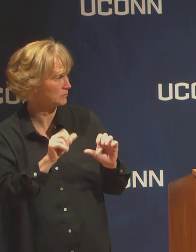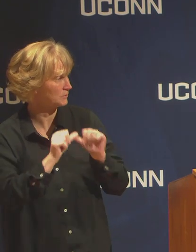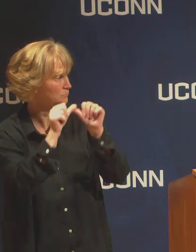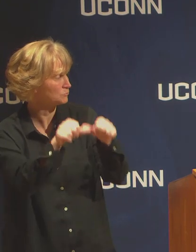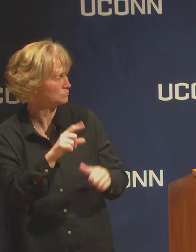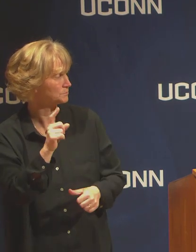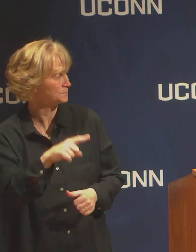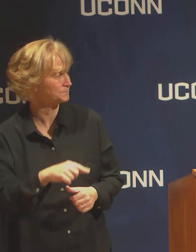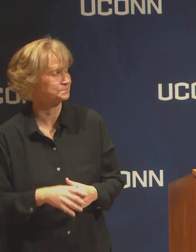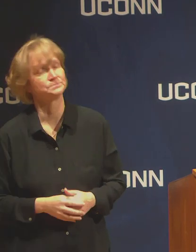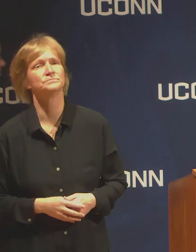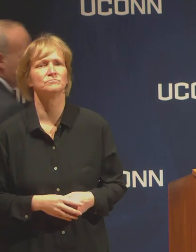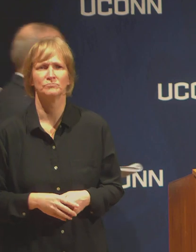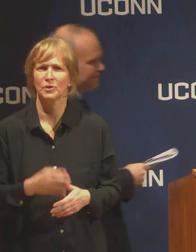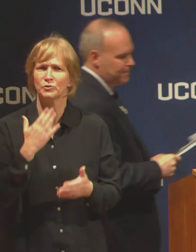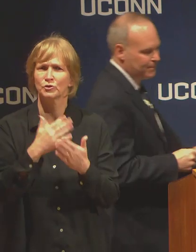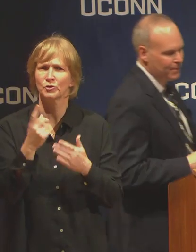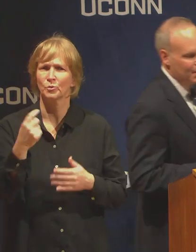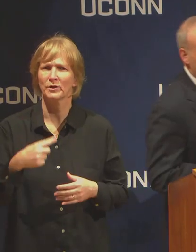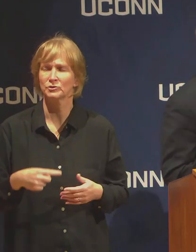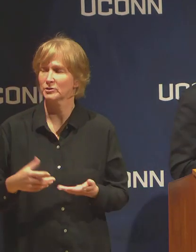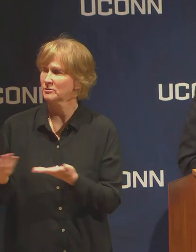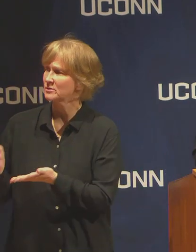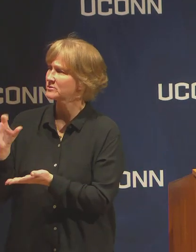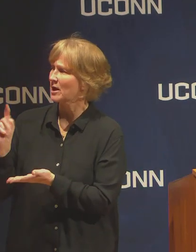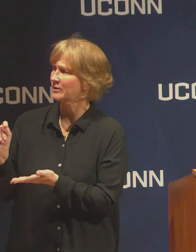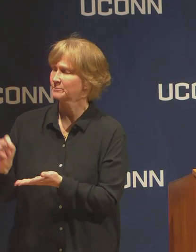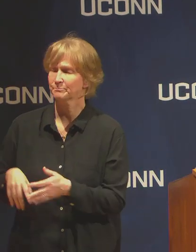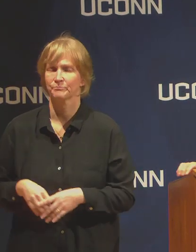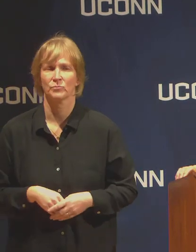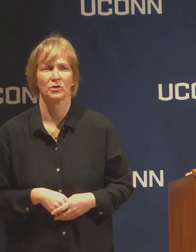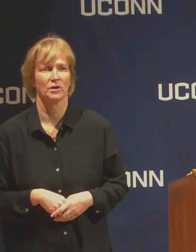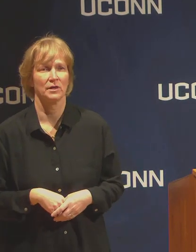Good question. Scott Jordan. At the Storrs campus,